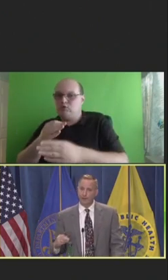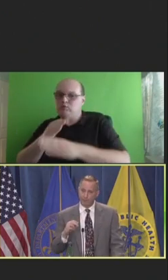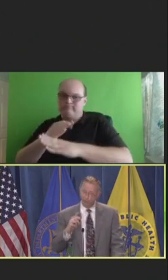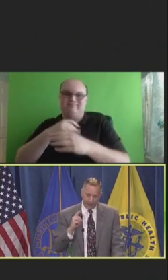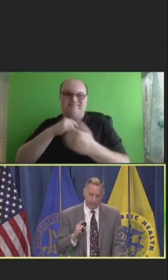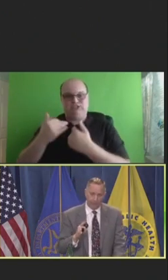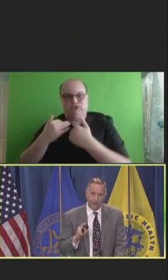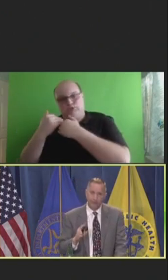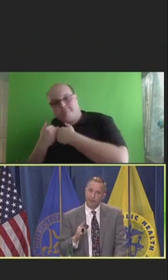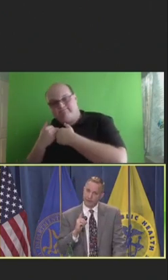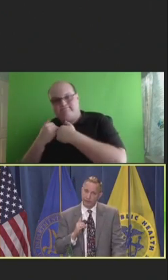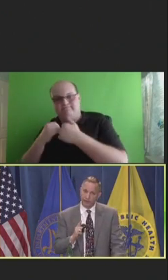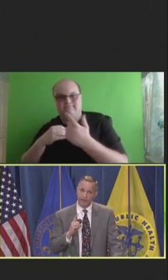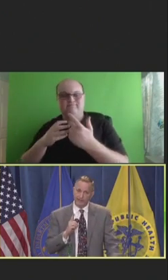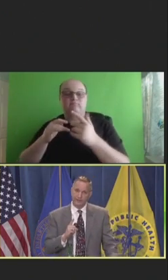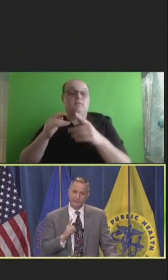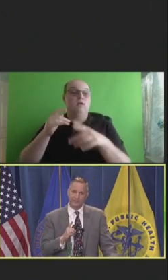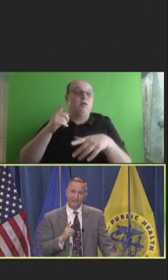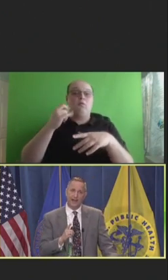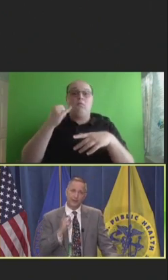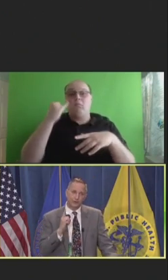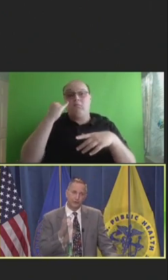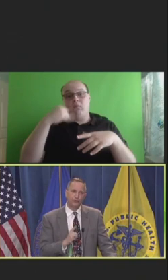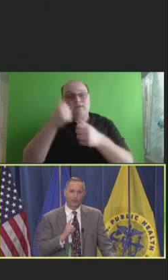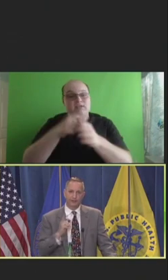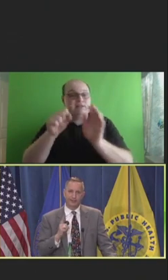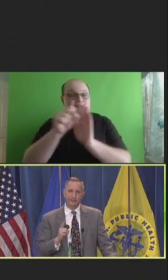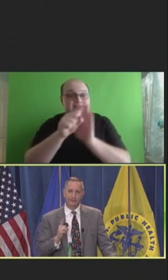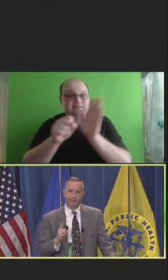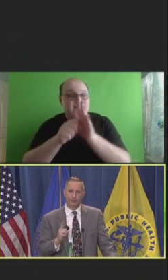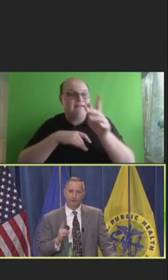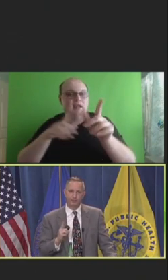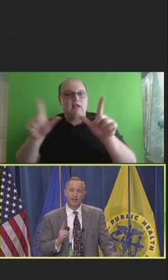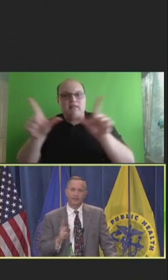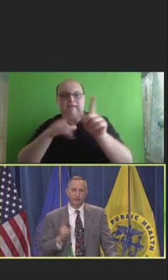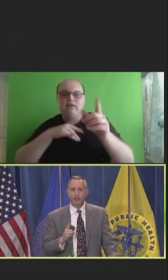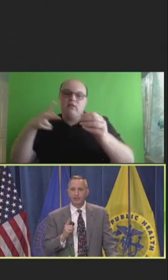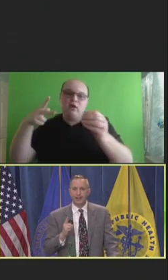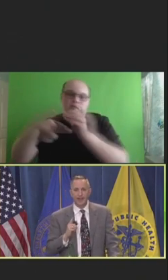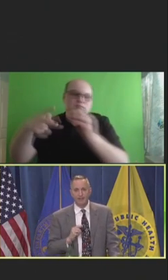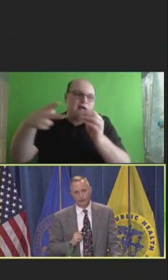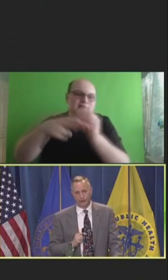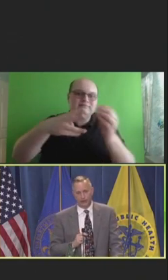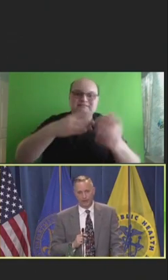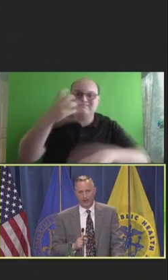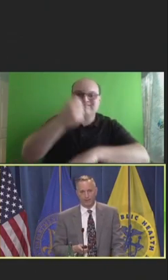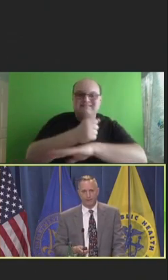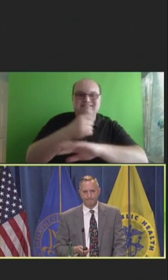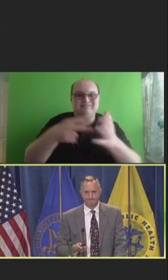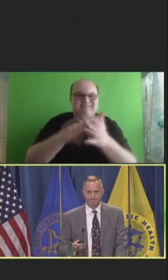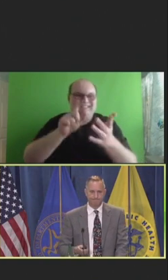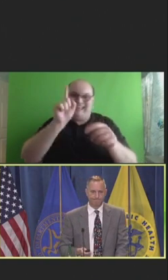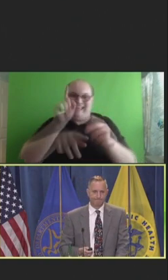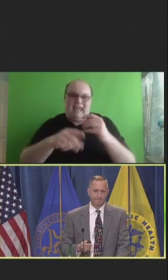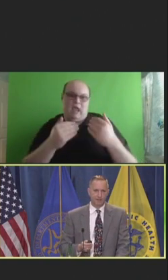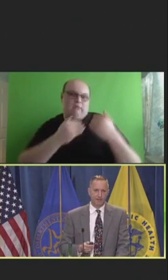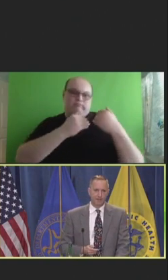But if you're looking at certain states now, they're neutering licensing boards so that they can't hold their own accountable.